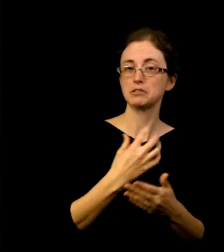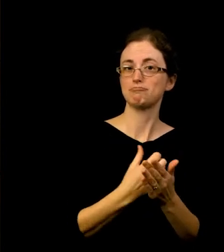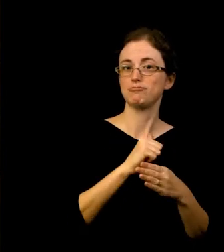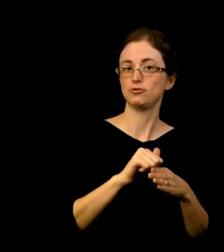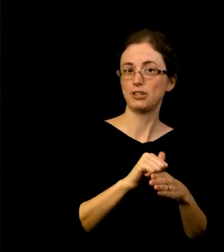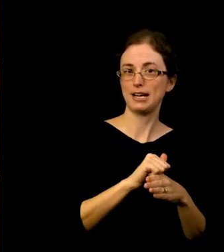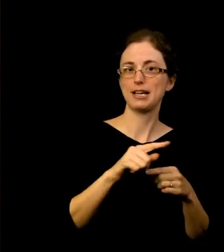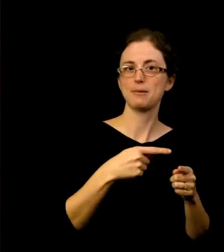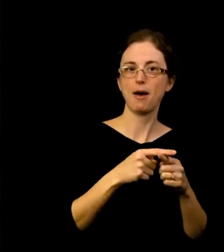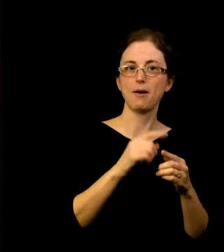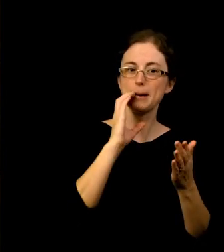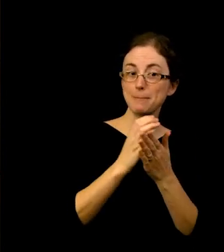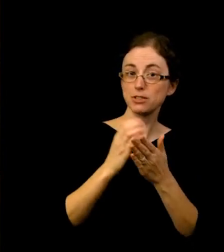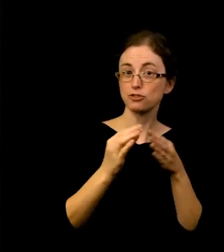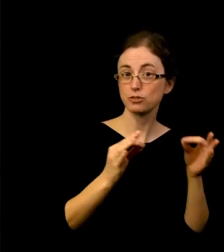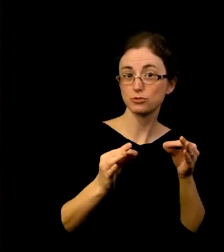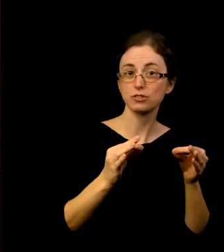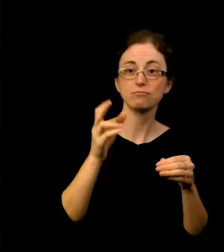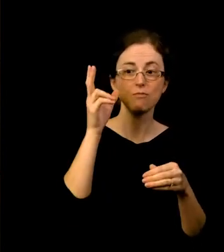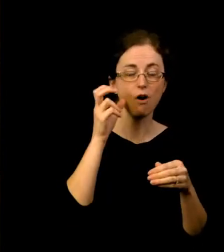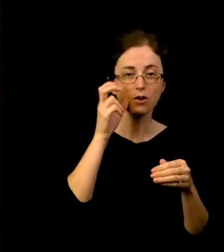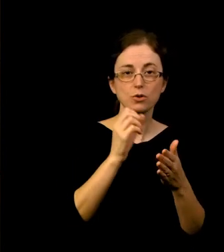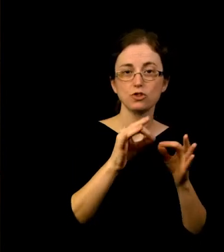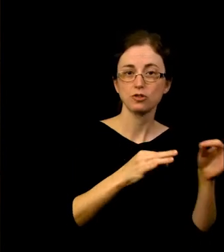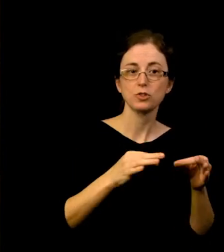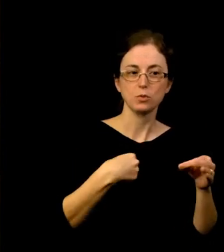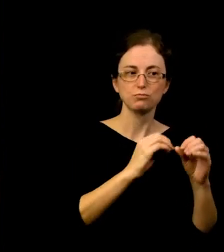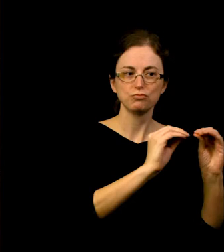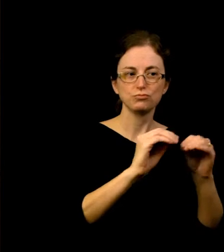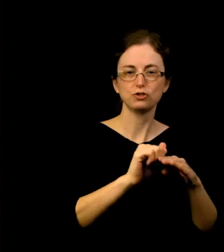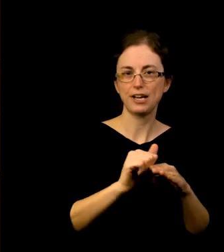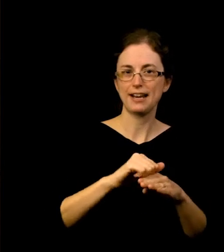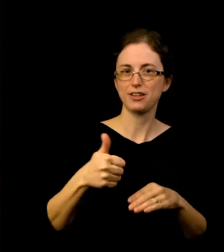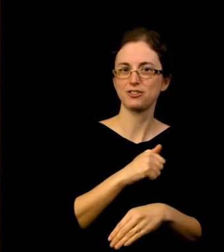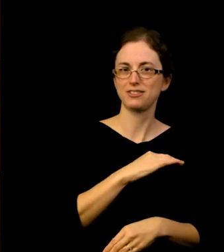description and are working to train staff in these skills. We are aiming to have all of our social media posts